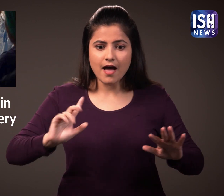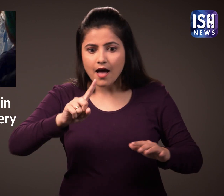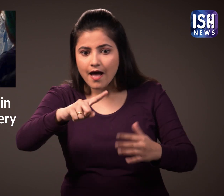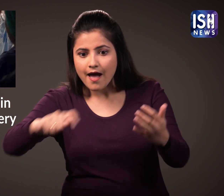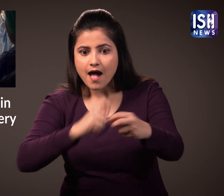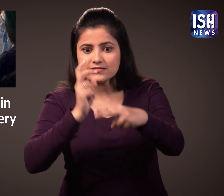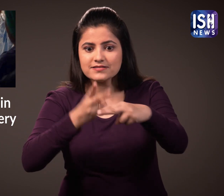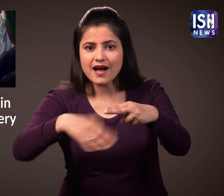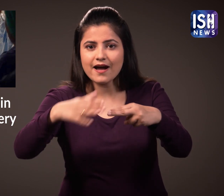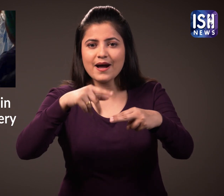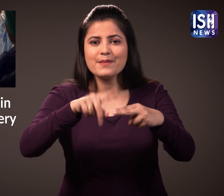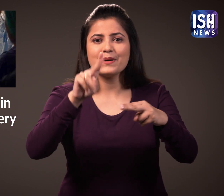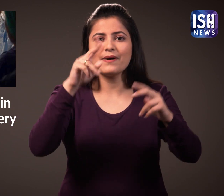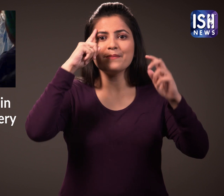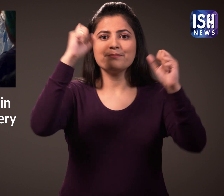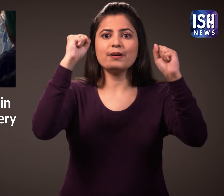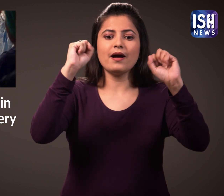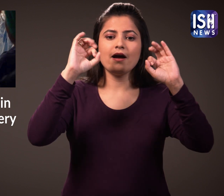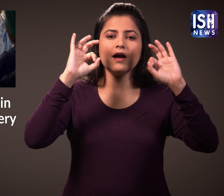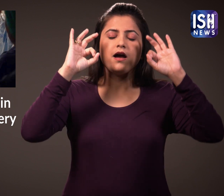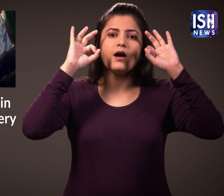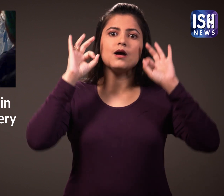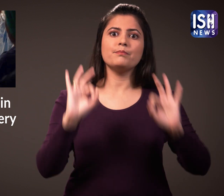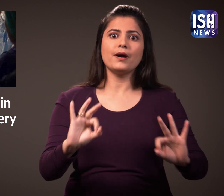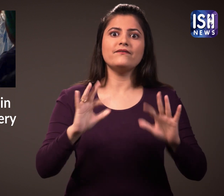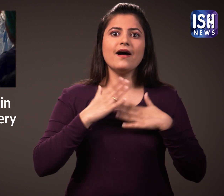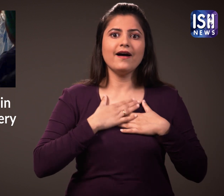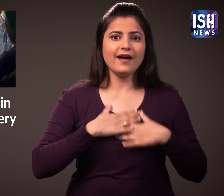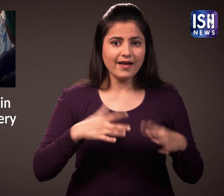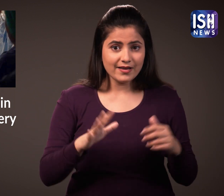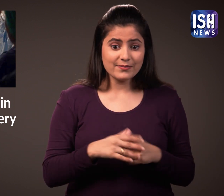and she was still playing the violin. This meant her memory was intact.